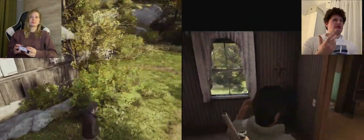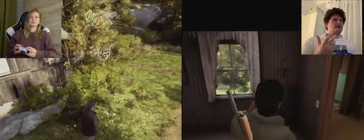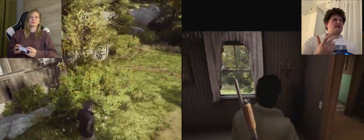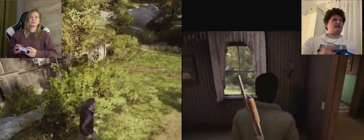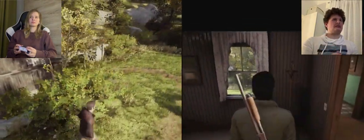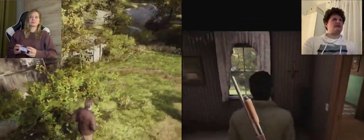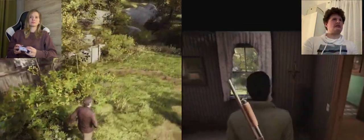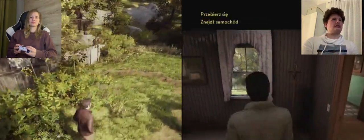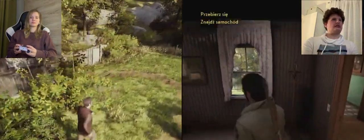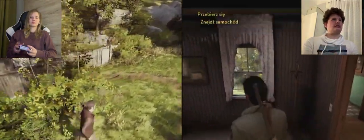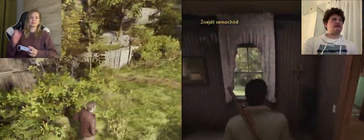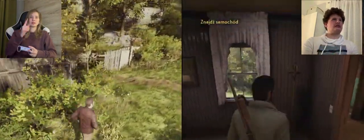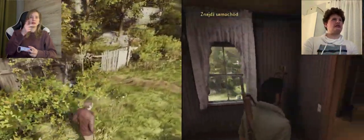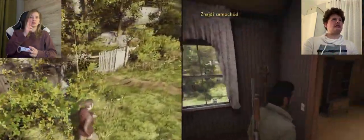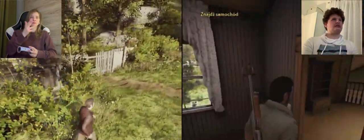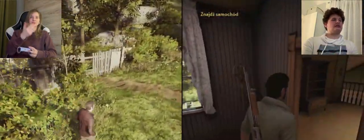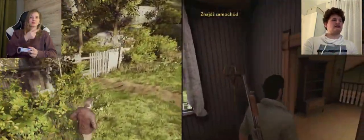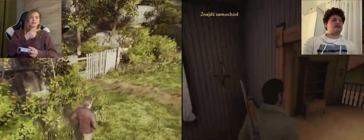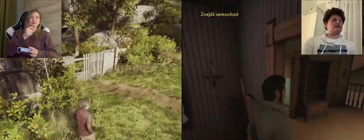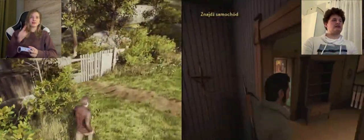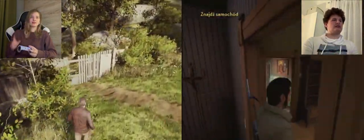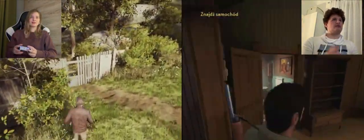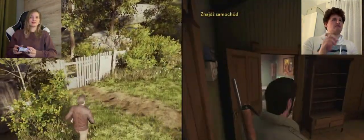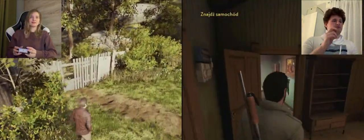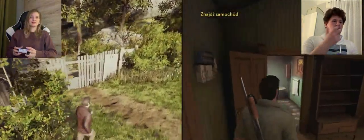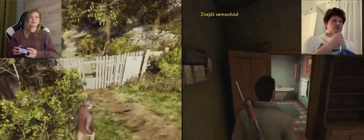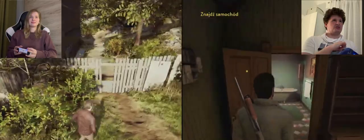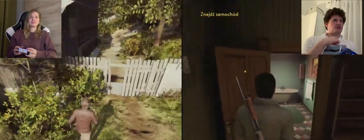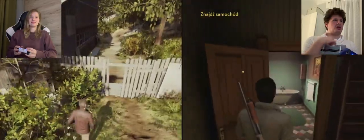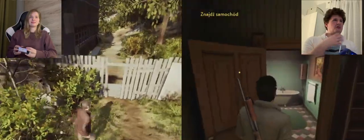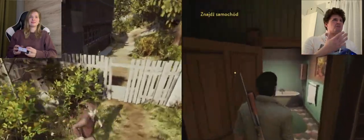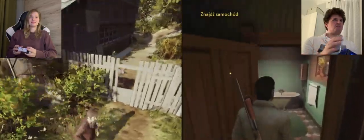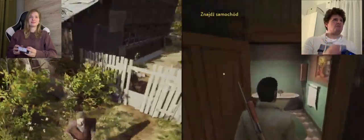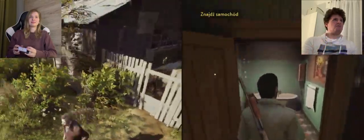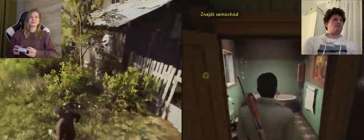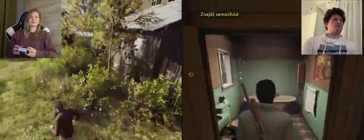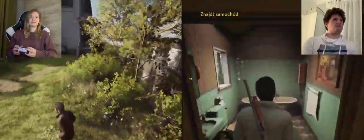K: Huh? You have weapons, yeah? A: I didn't take it, Leo took it himself